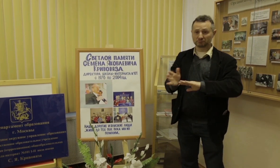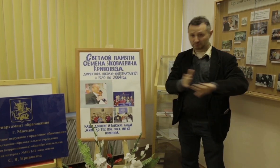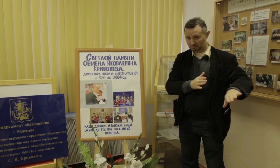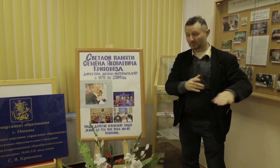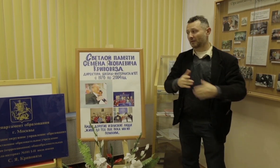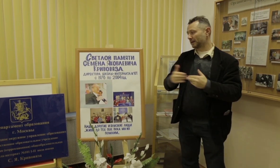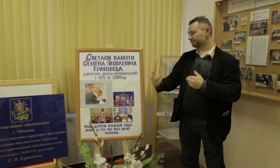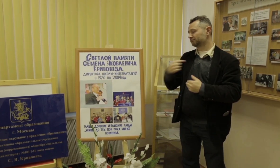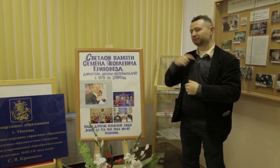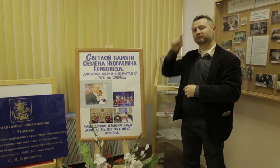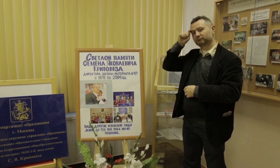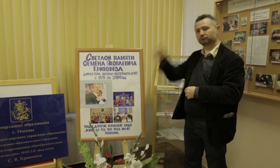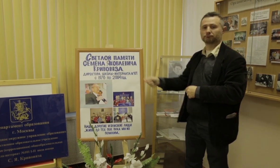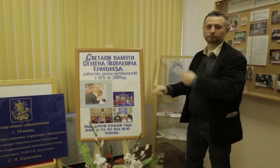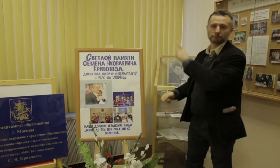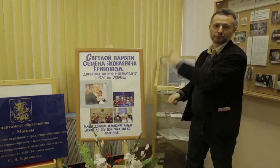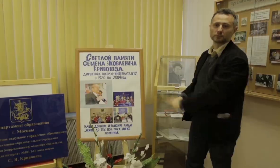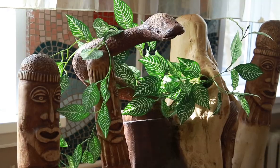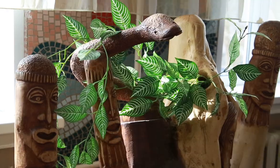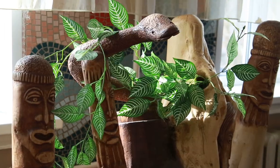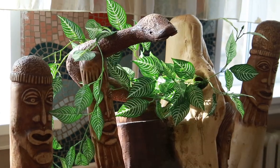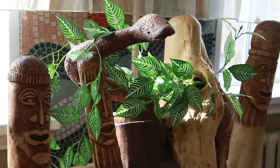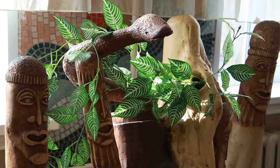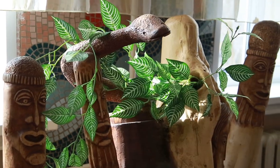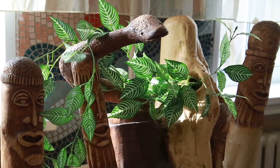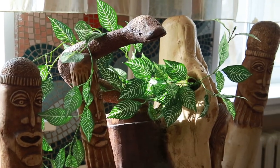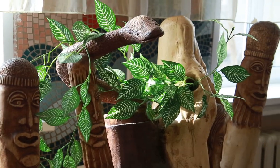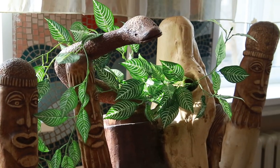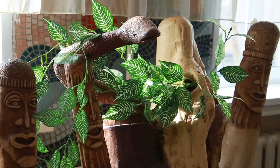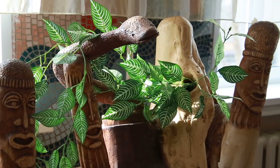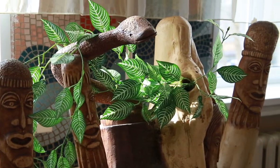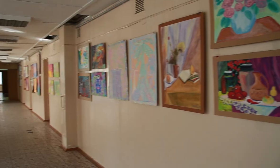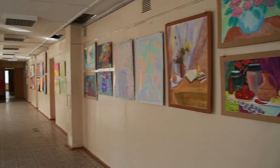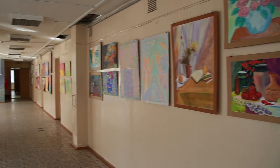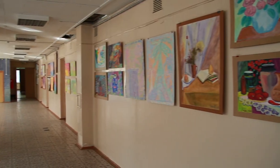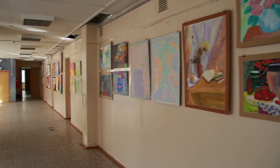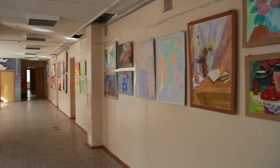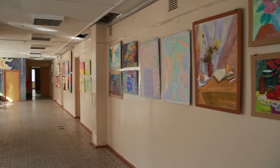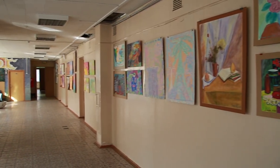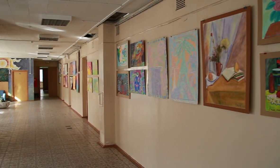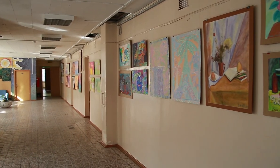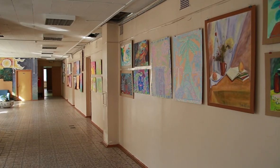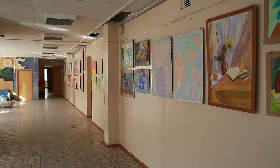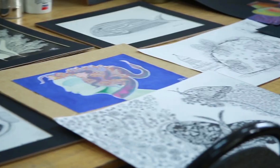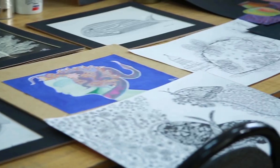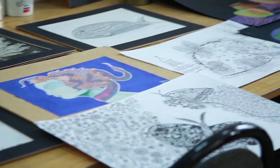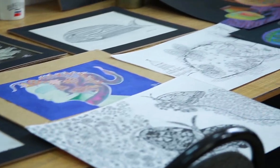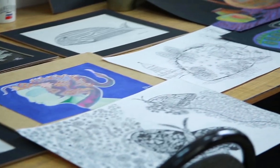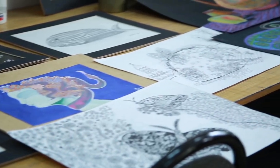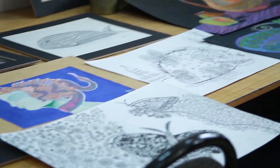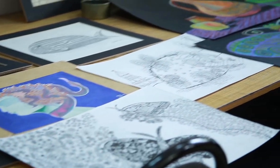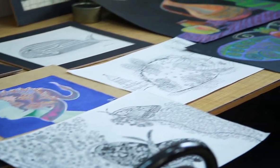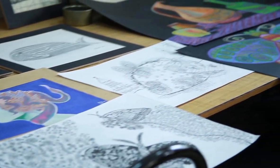to see that support. Then, we submitted another grant proposal to increase the number of actors. We were thrilled to get approval to grow